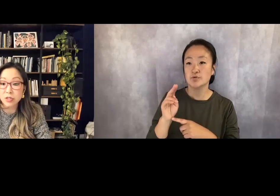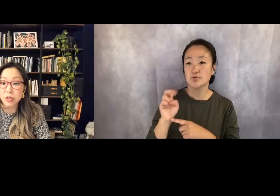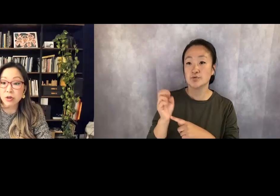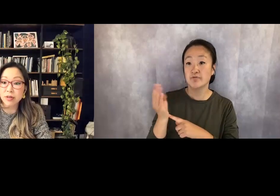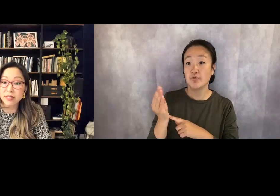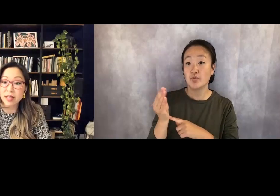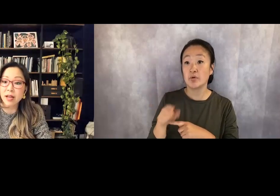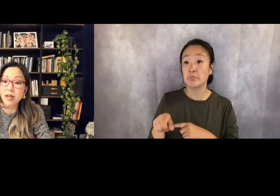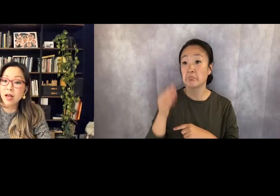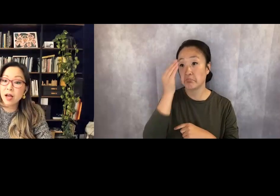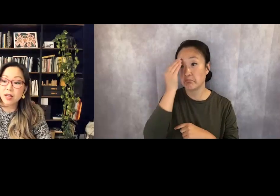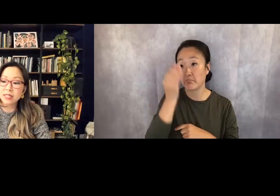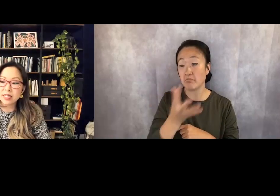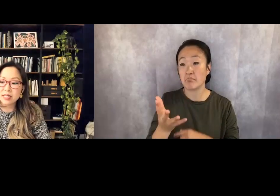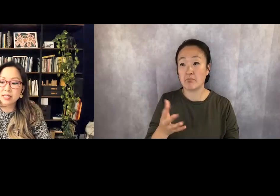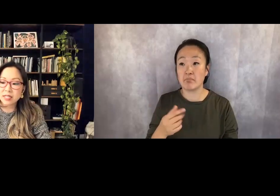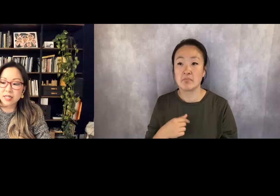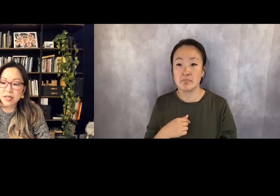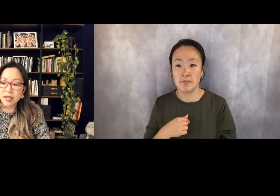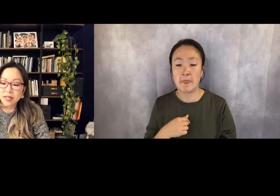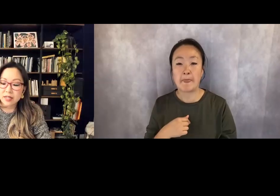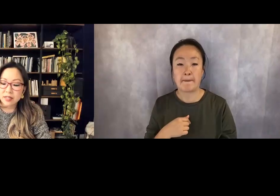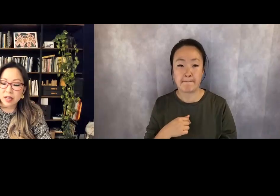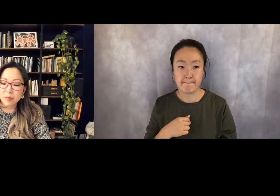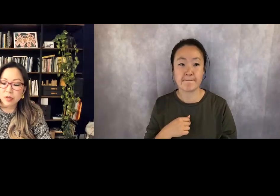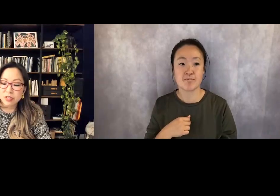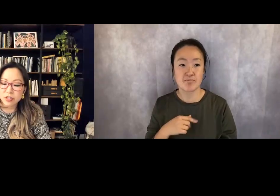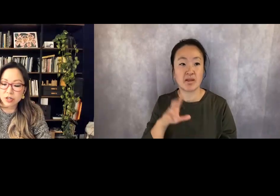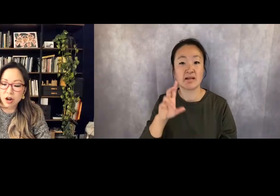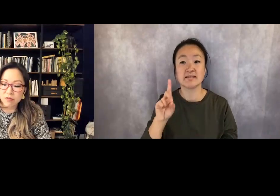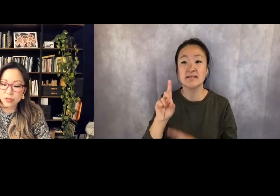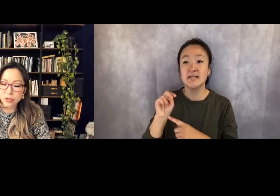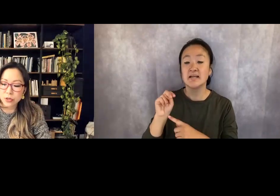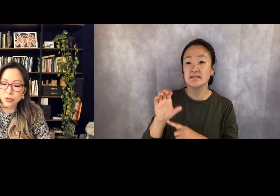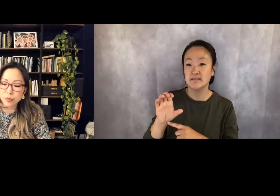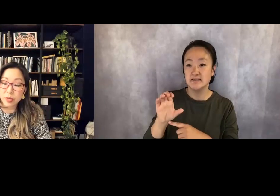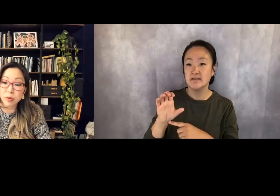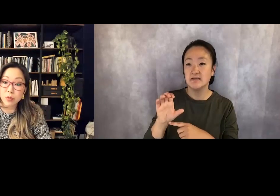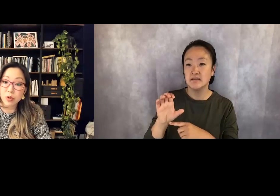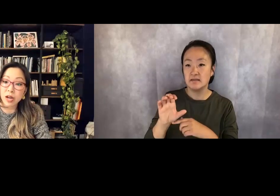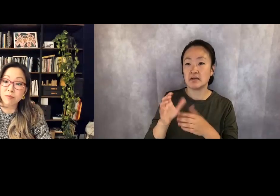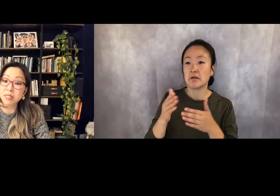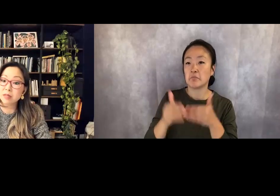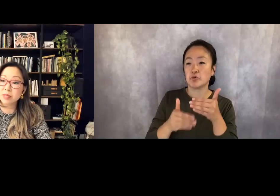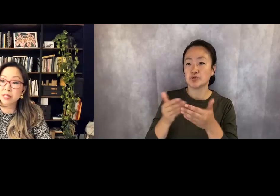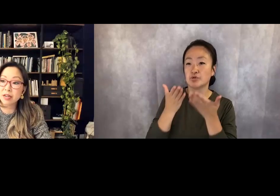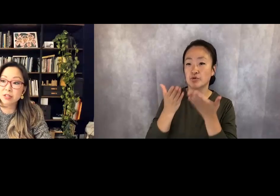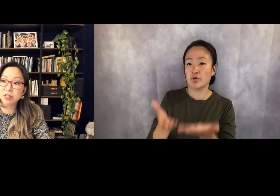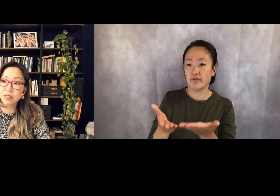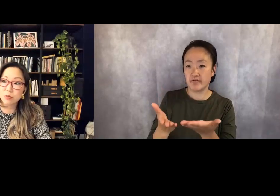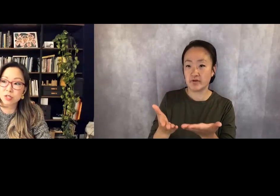know is that a DNC is a procedure offered to people who have missed miscarriages, which